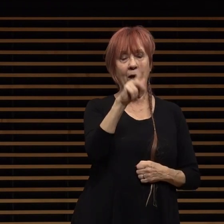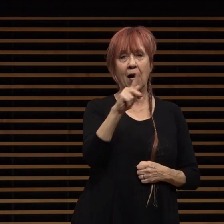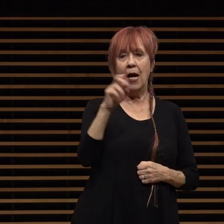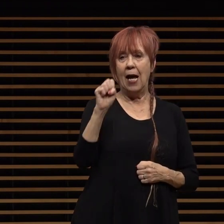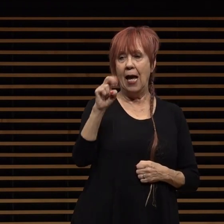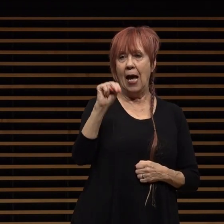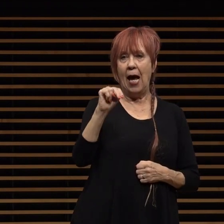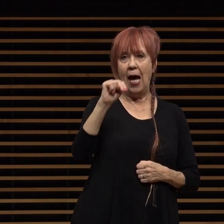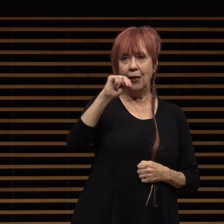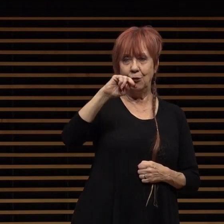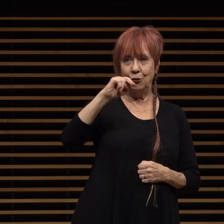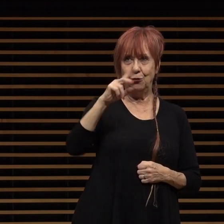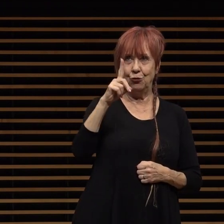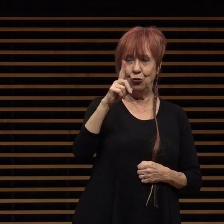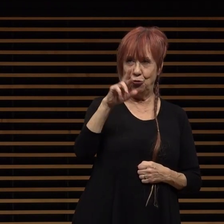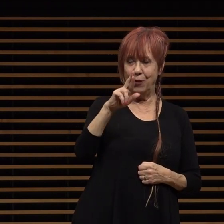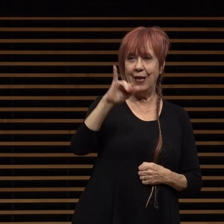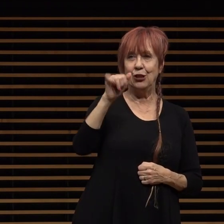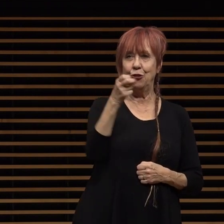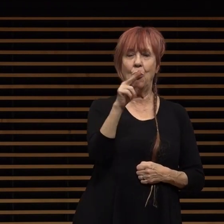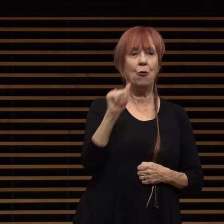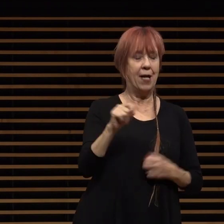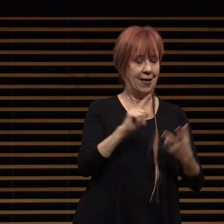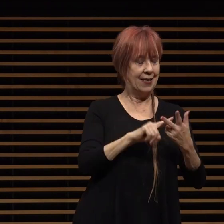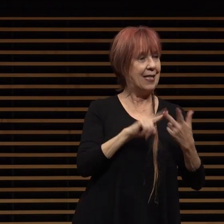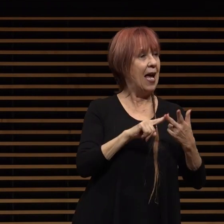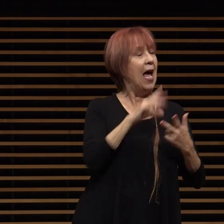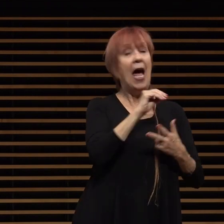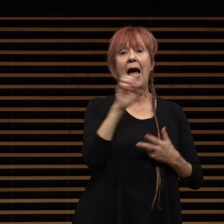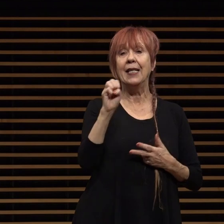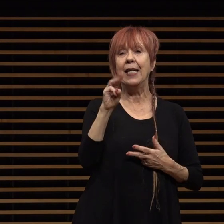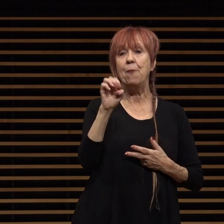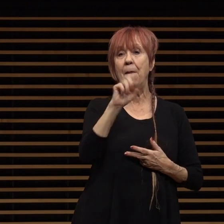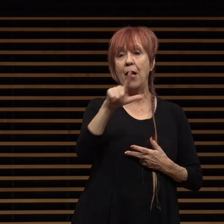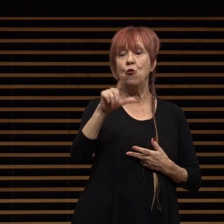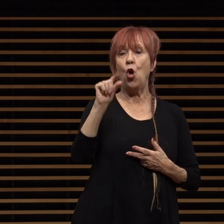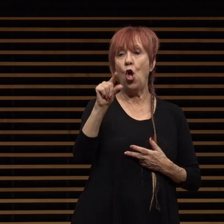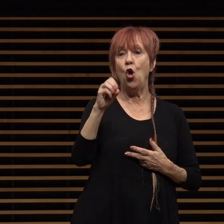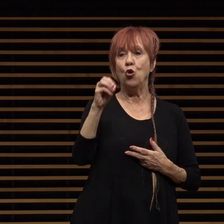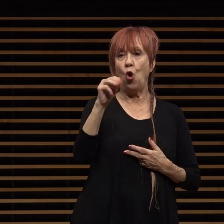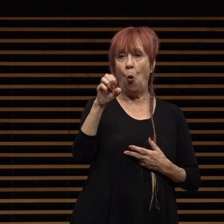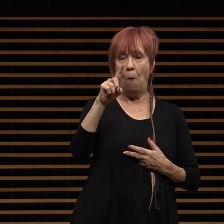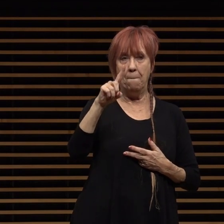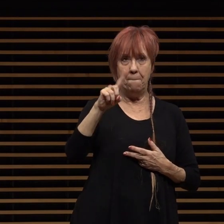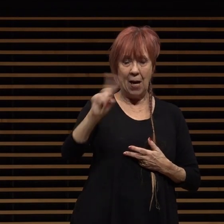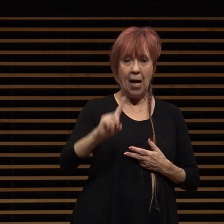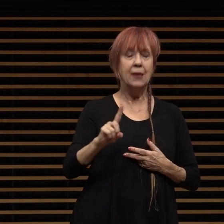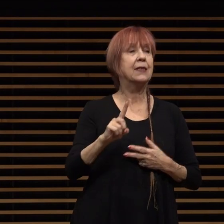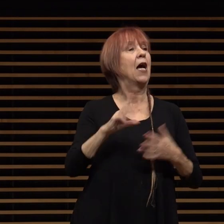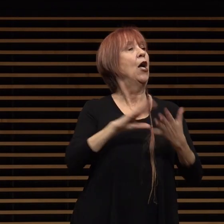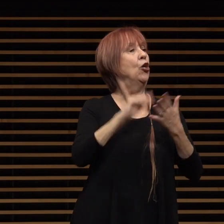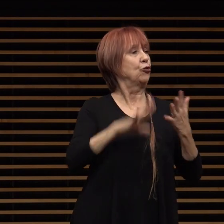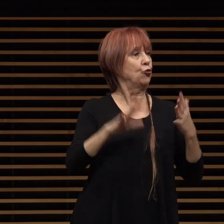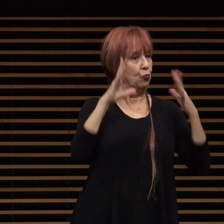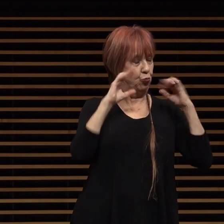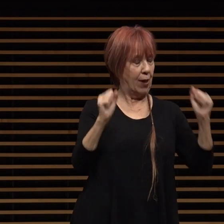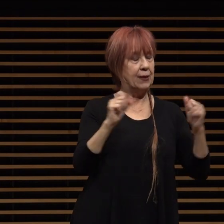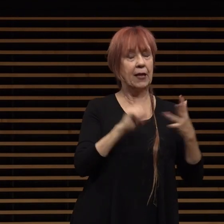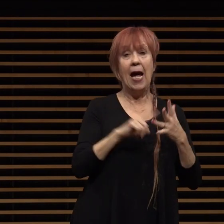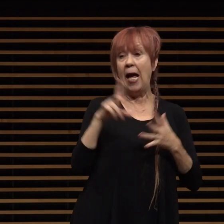uh to you emanuel gomez associated uh student president and of and david our